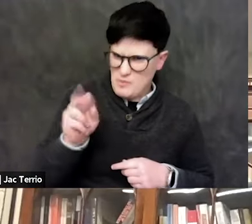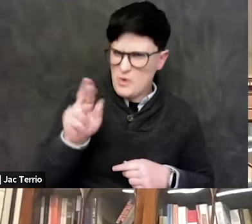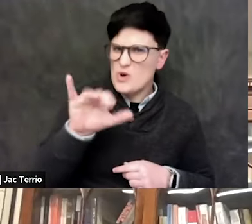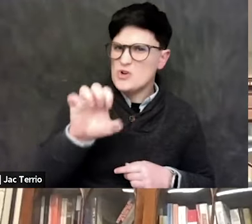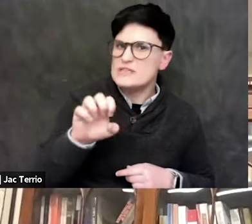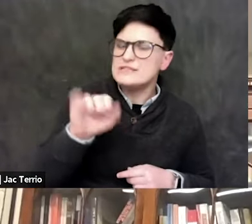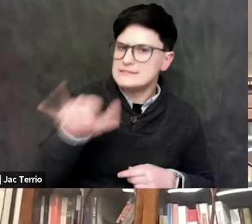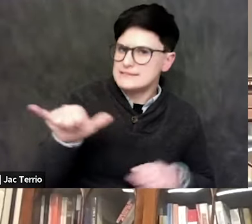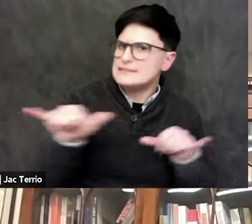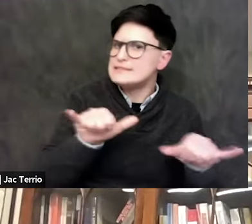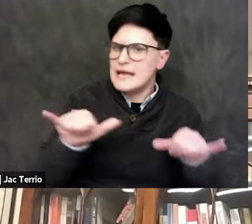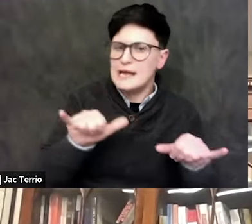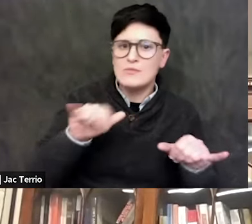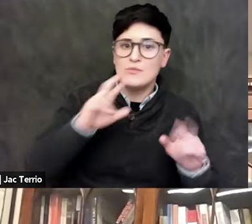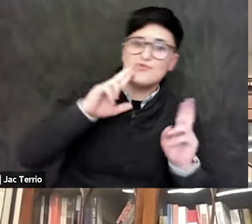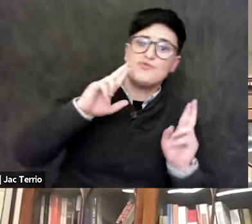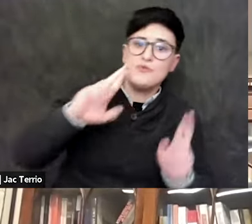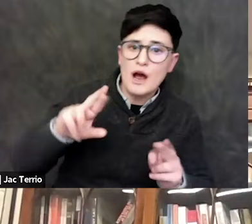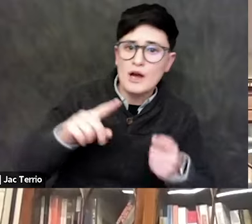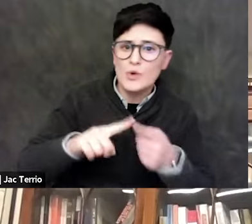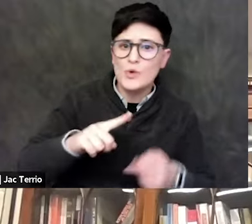to the Harvard students who came out right,